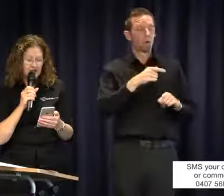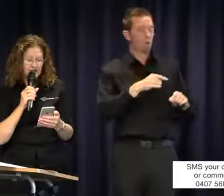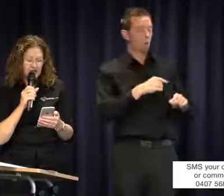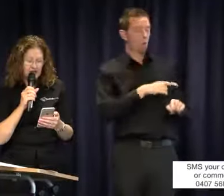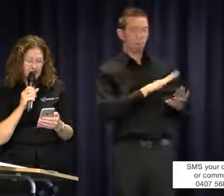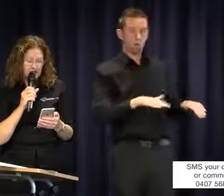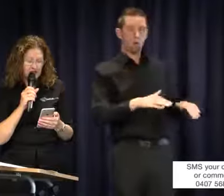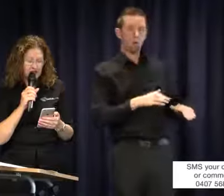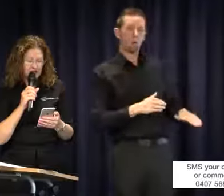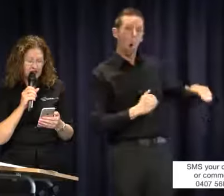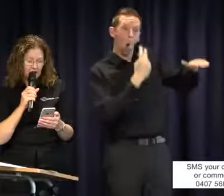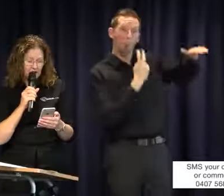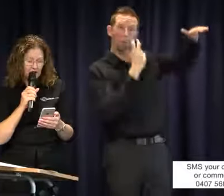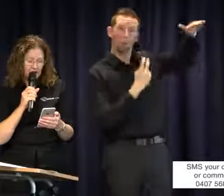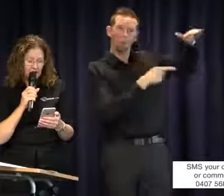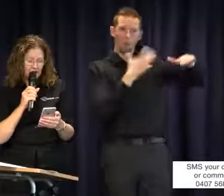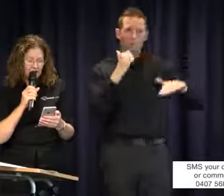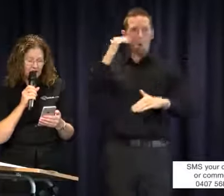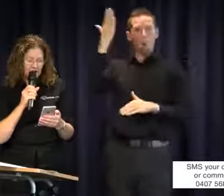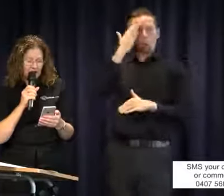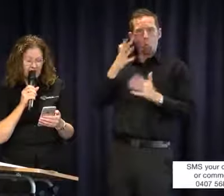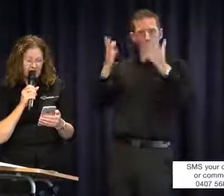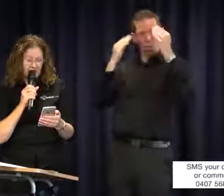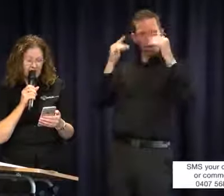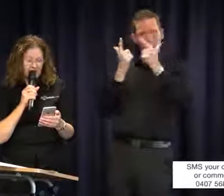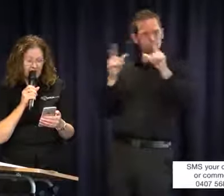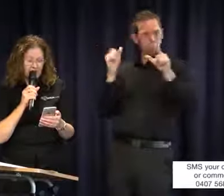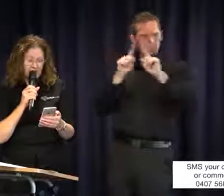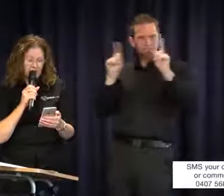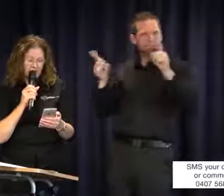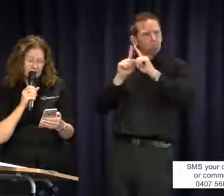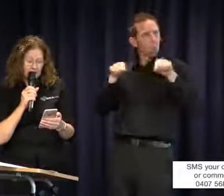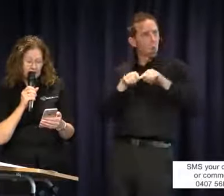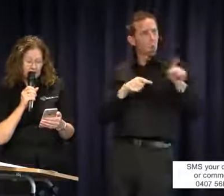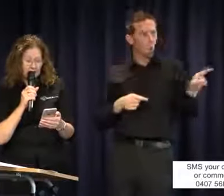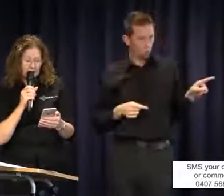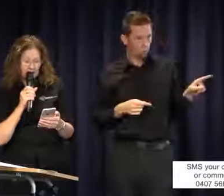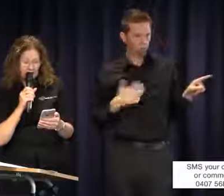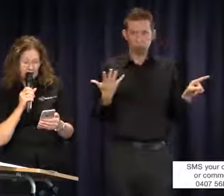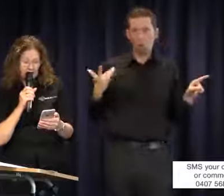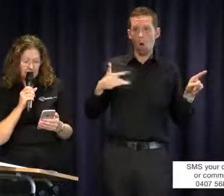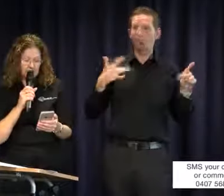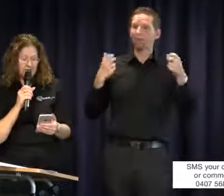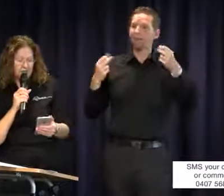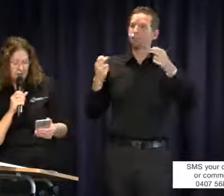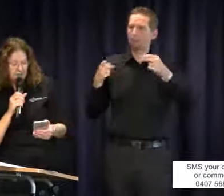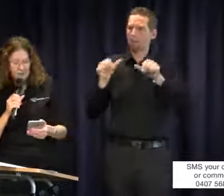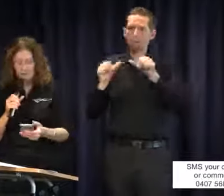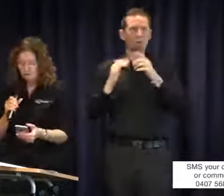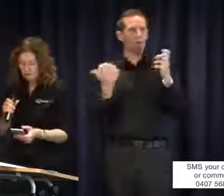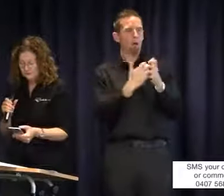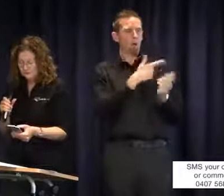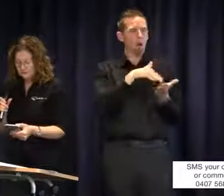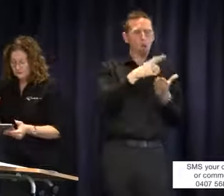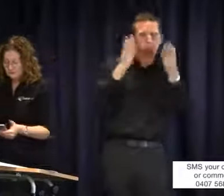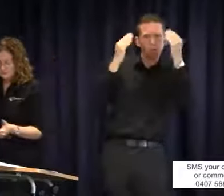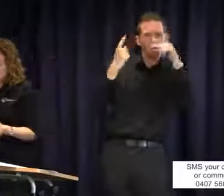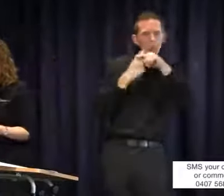English language at high school, then live captioning is probably a better answer.